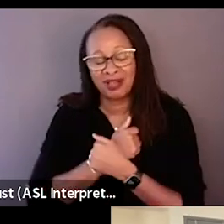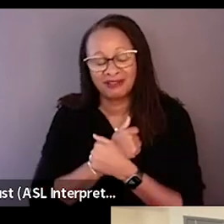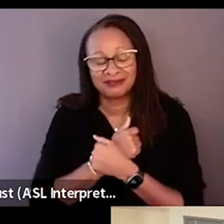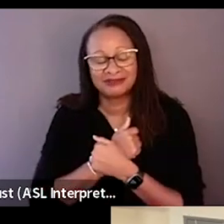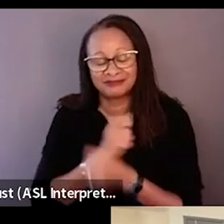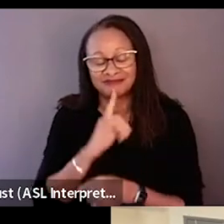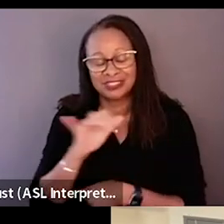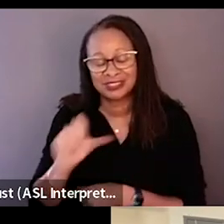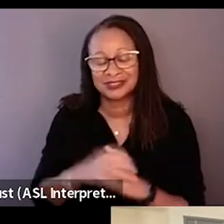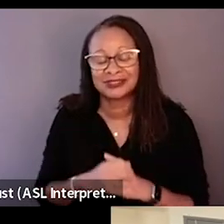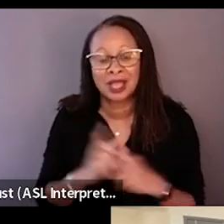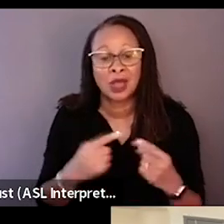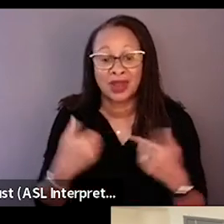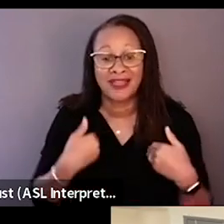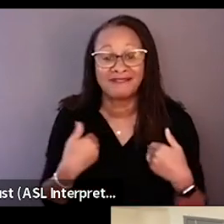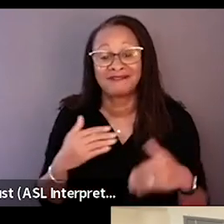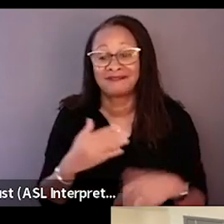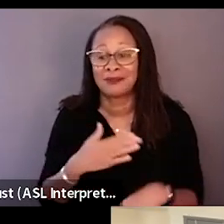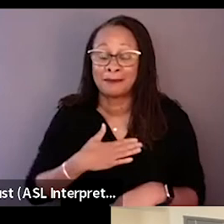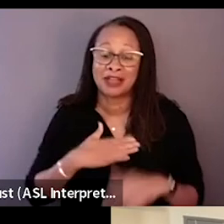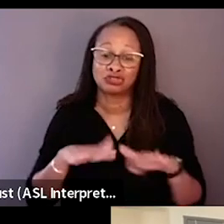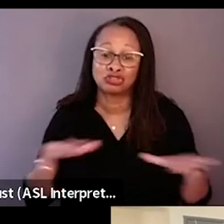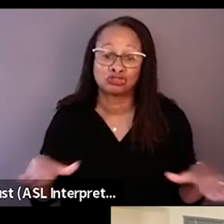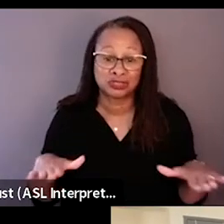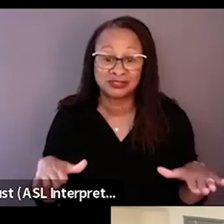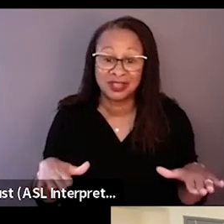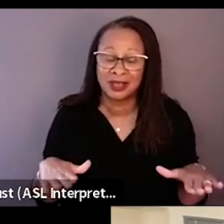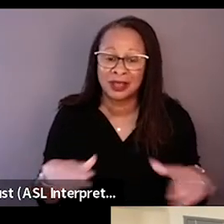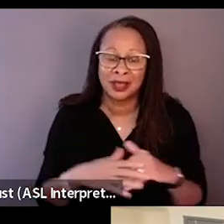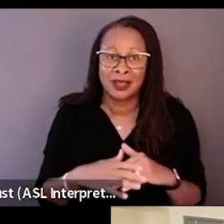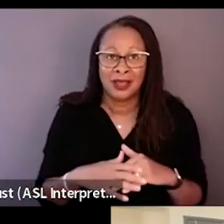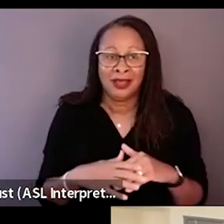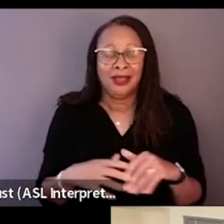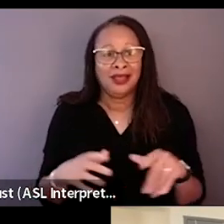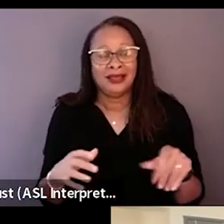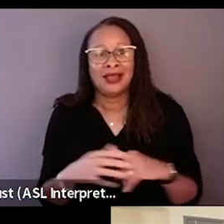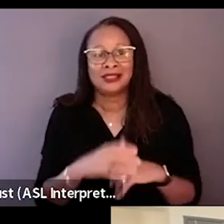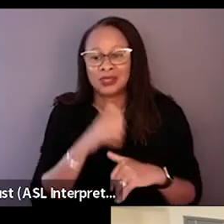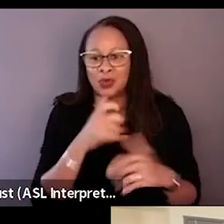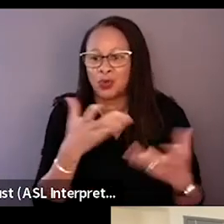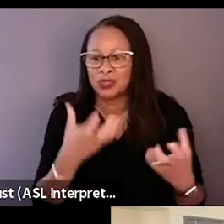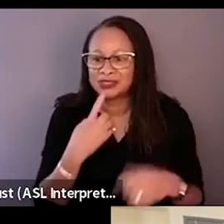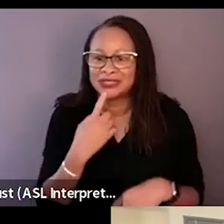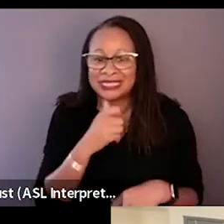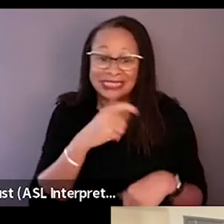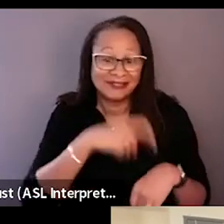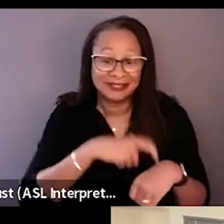When I have my children, I was... I don't wanna say I'm not, it's like I say, I really didn't have time to give them the love